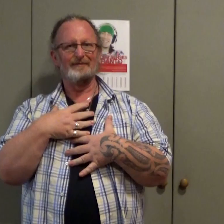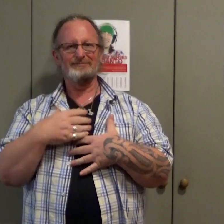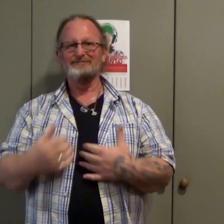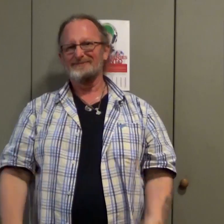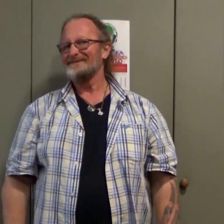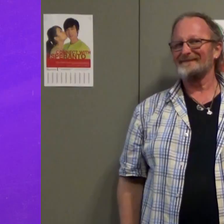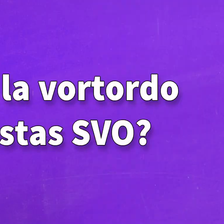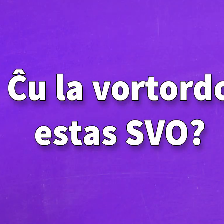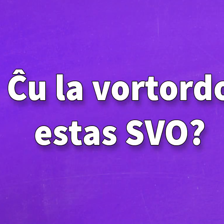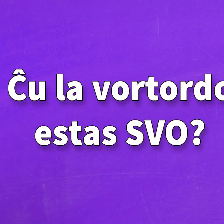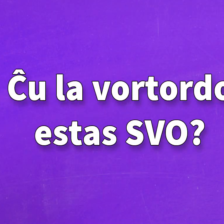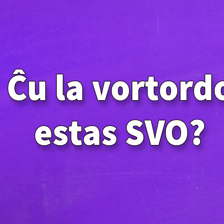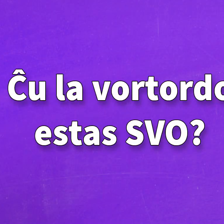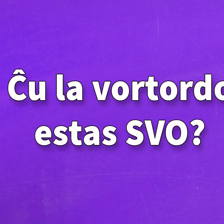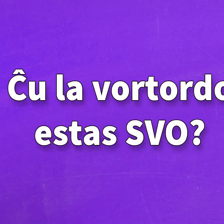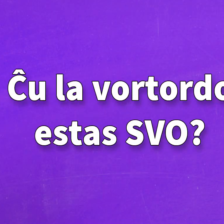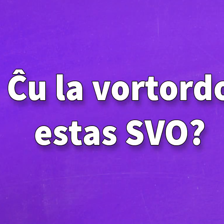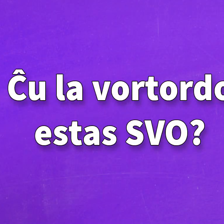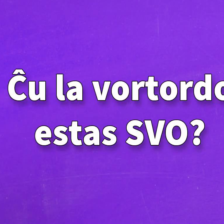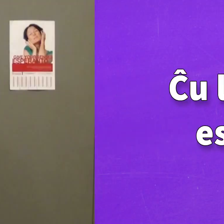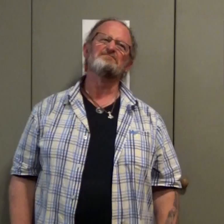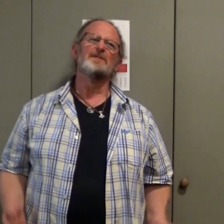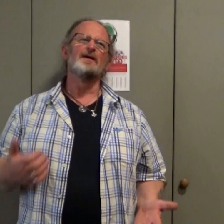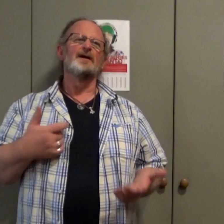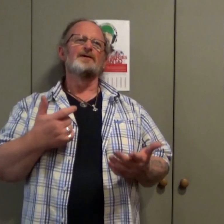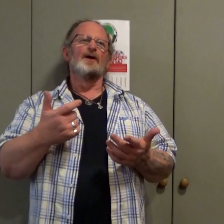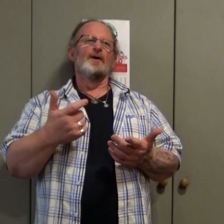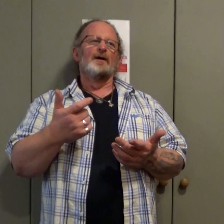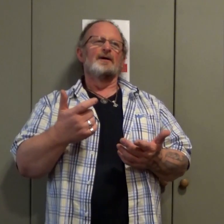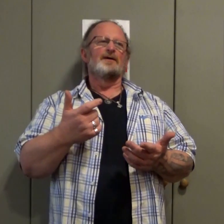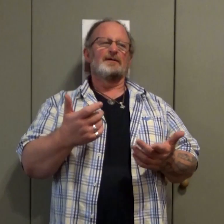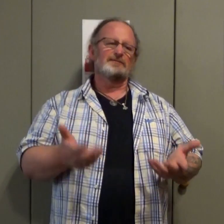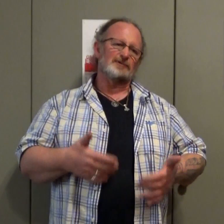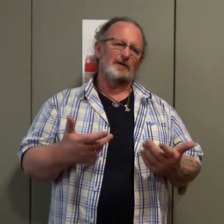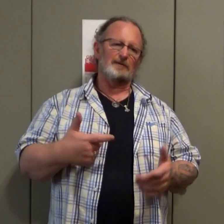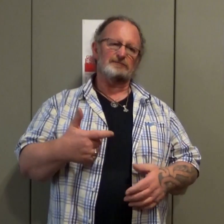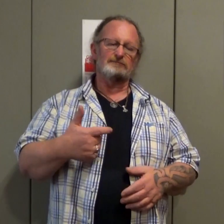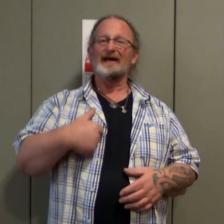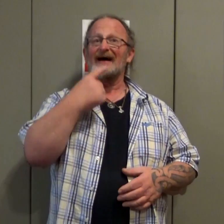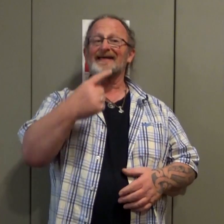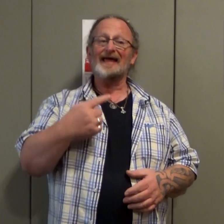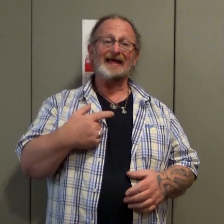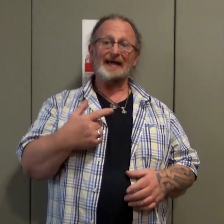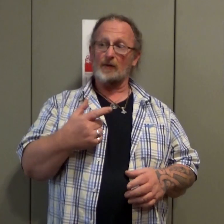Is the word order SVO? So ... For example, in English